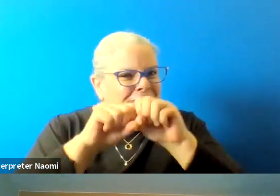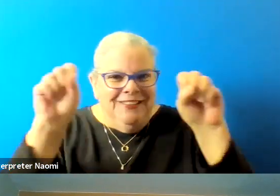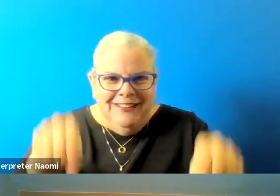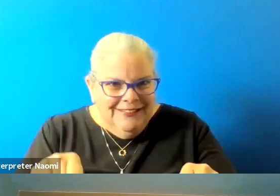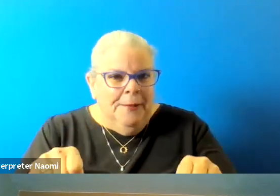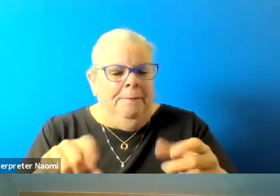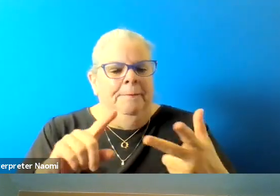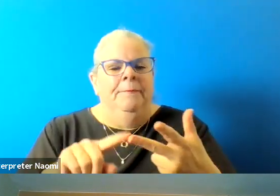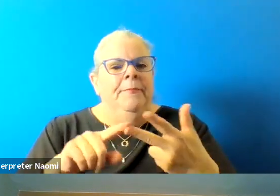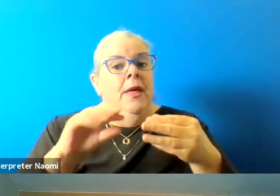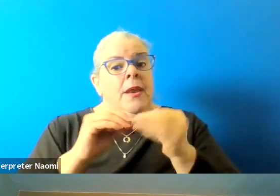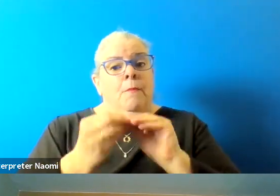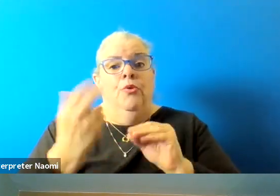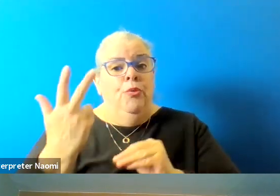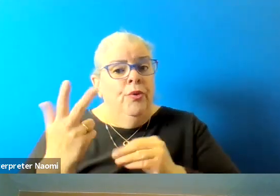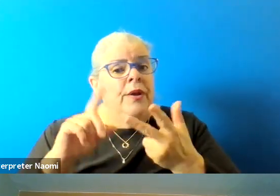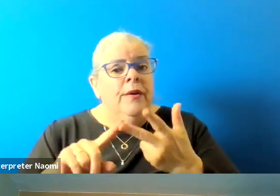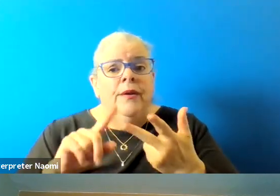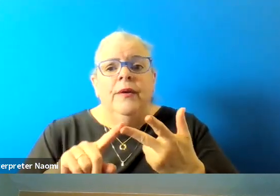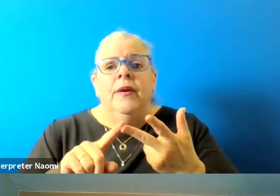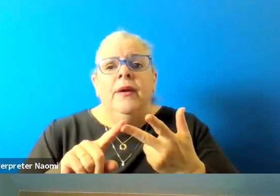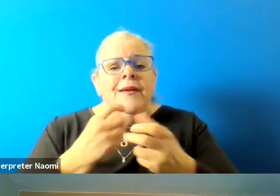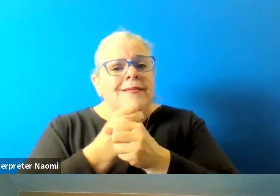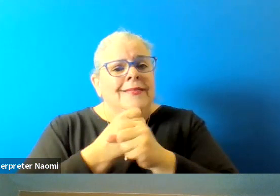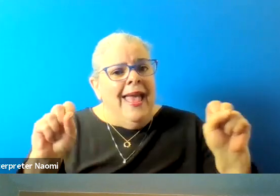and number three is safe and security.